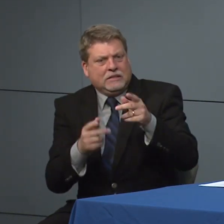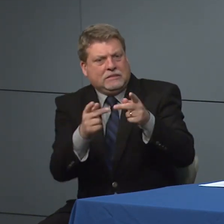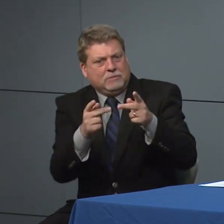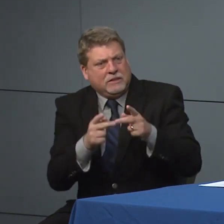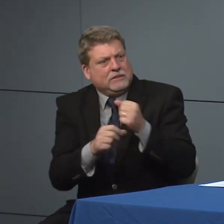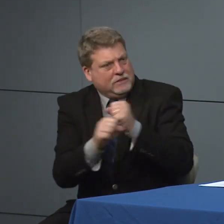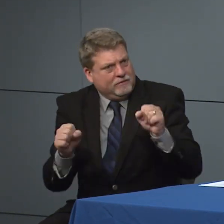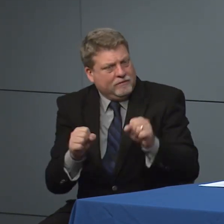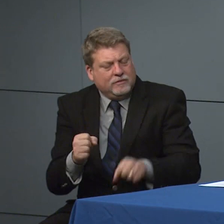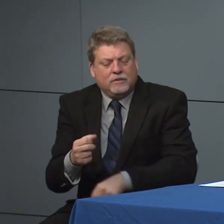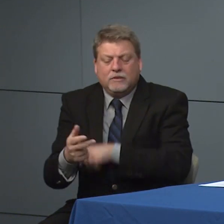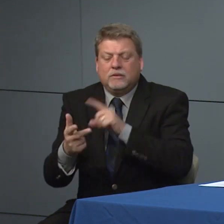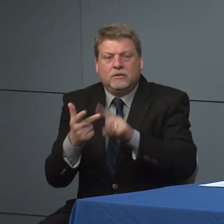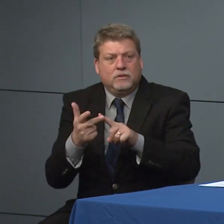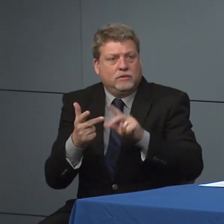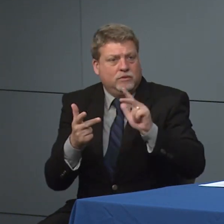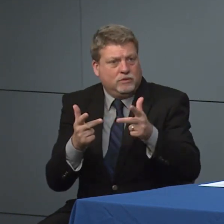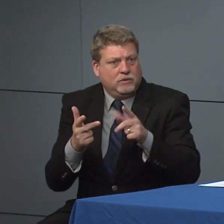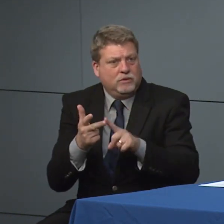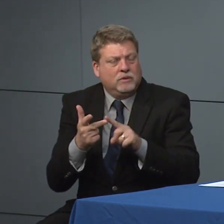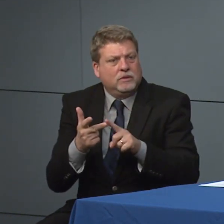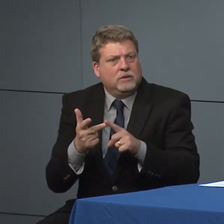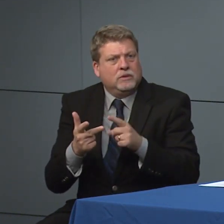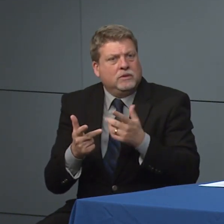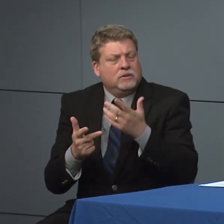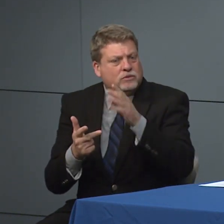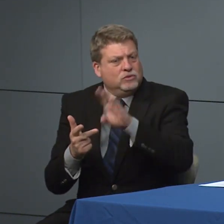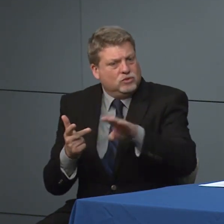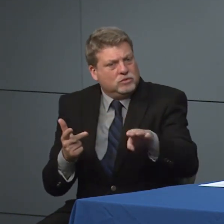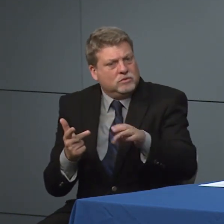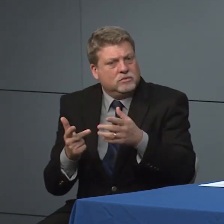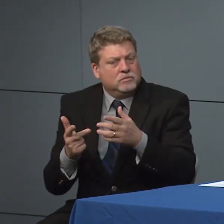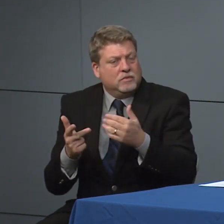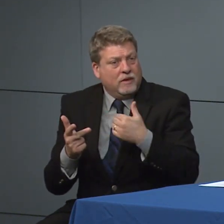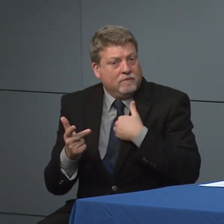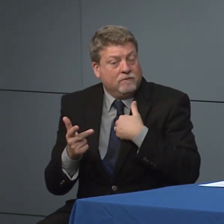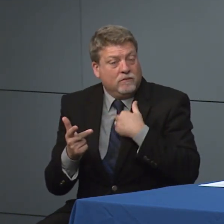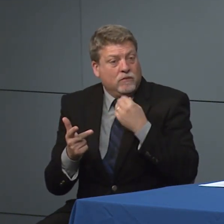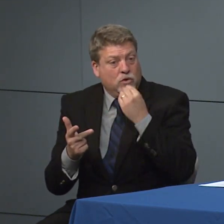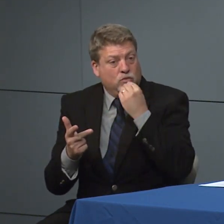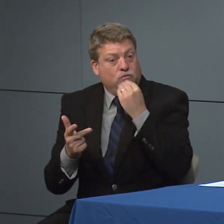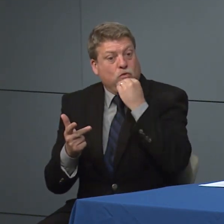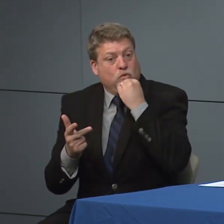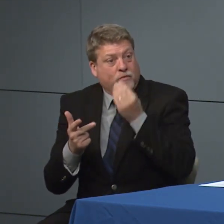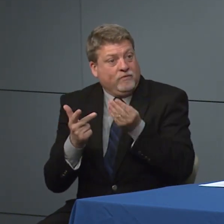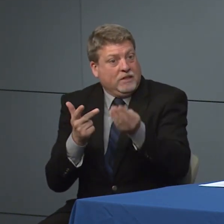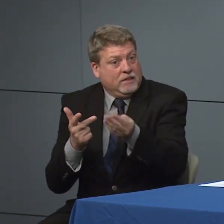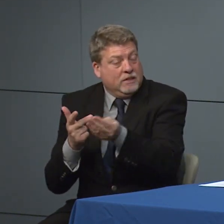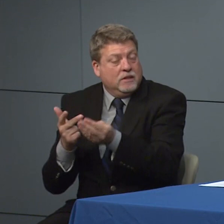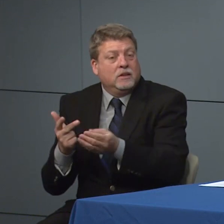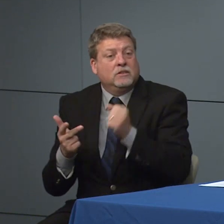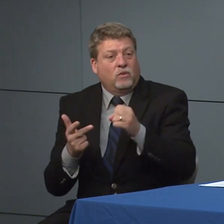and 3 that they children have food to eat and so that work group